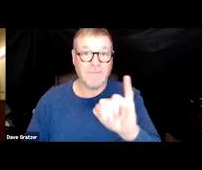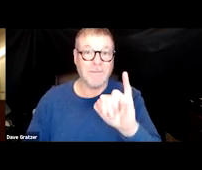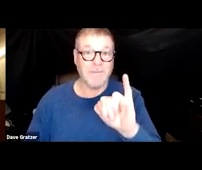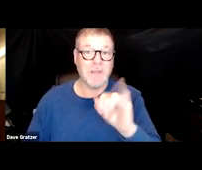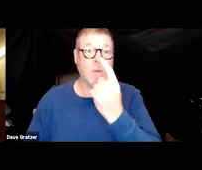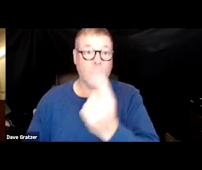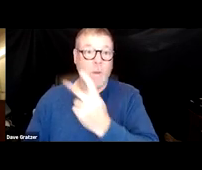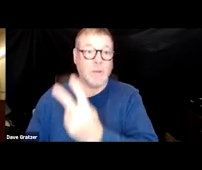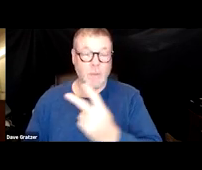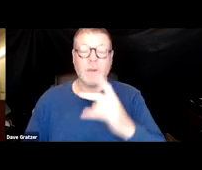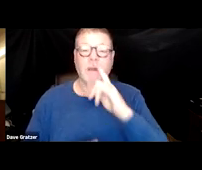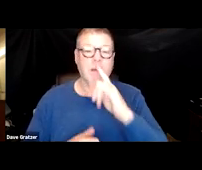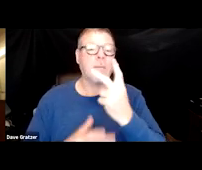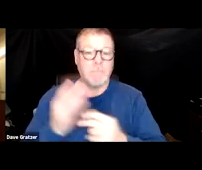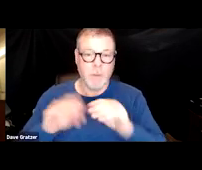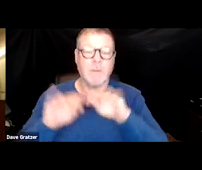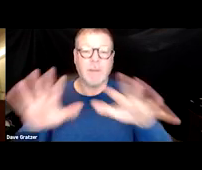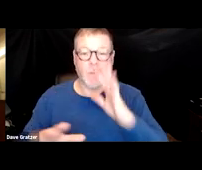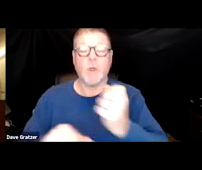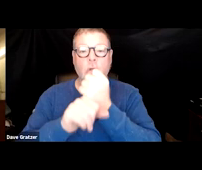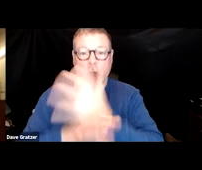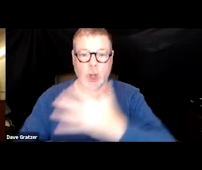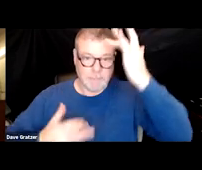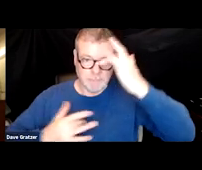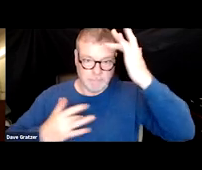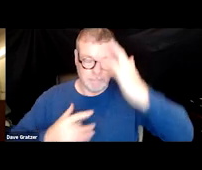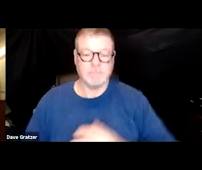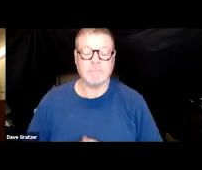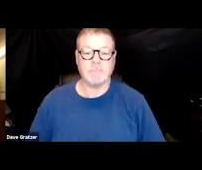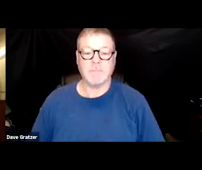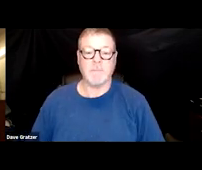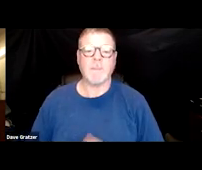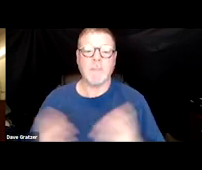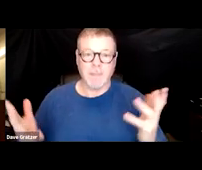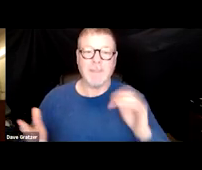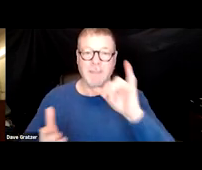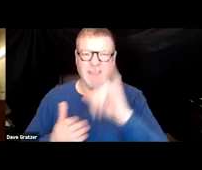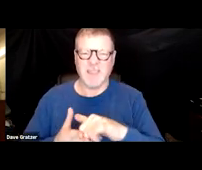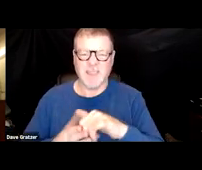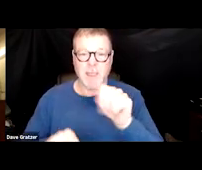Actually able to cause illness. So that's kind of the, what COVID is in itself